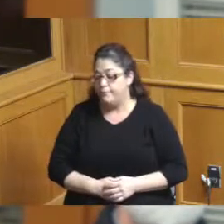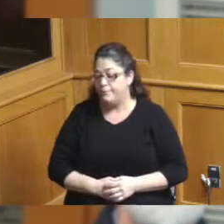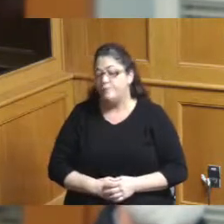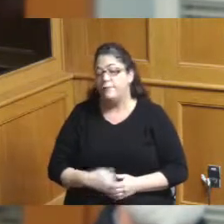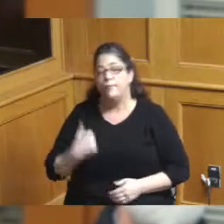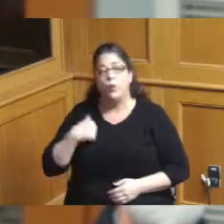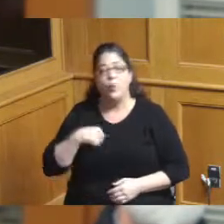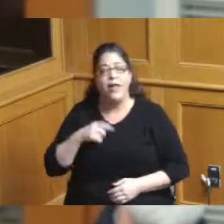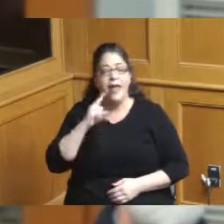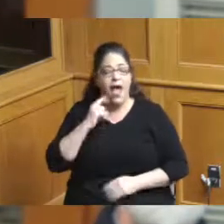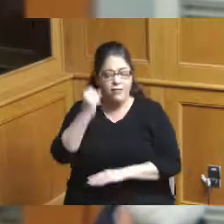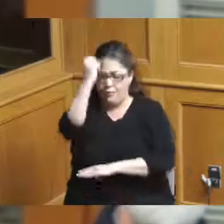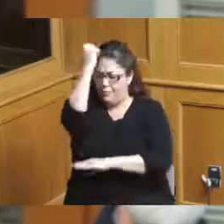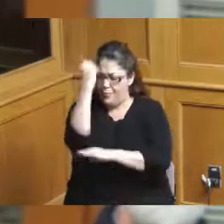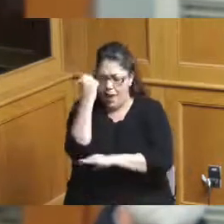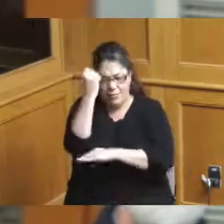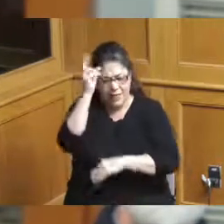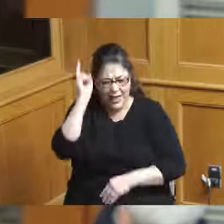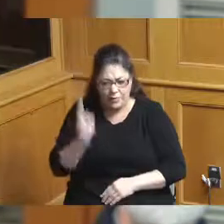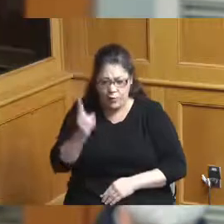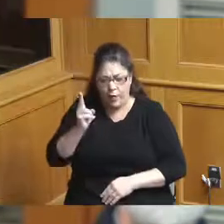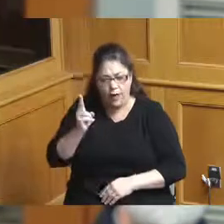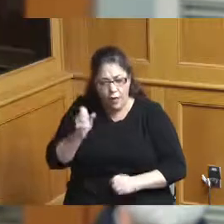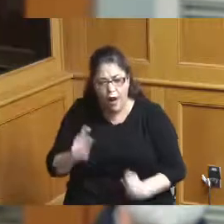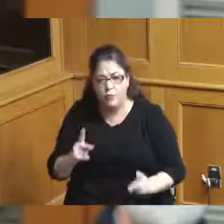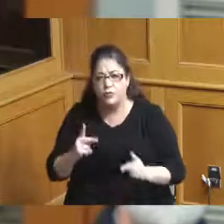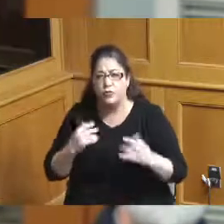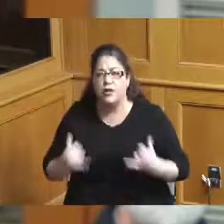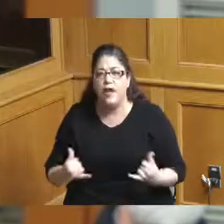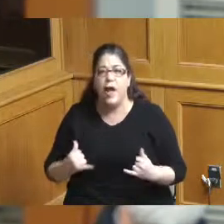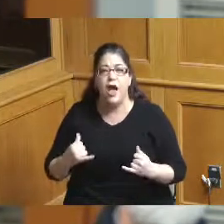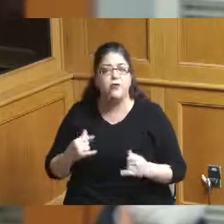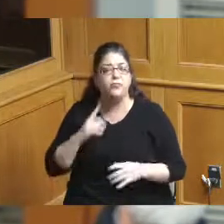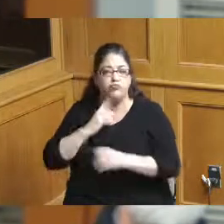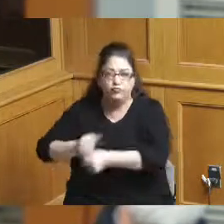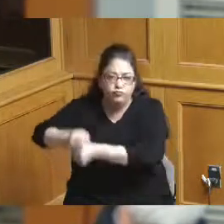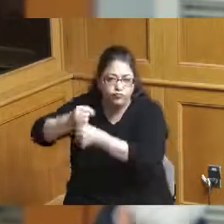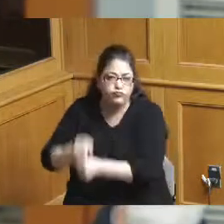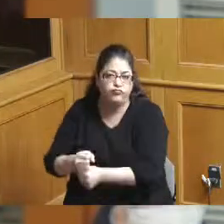opportunity as a result of the leadership of the county the city the port authority